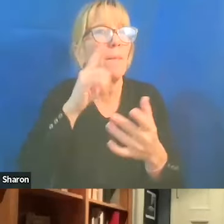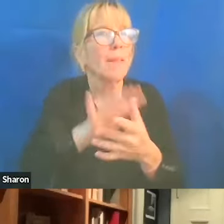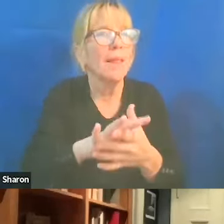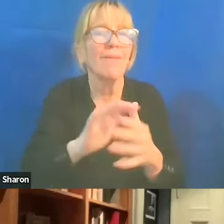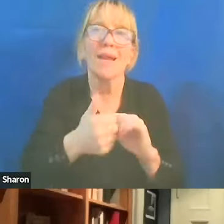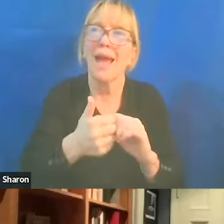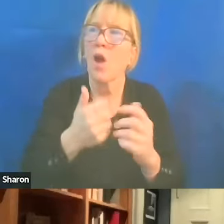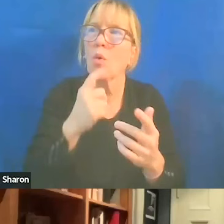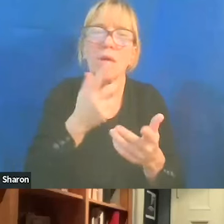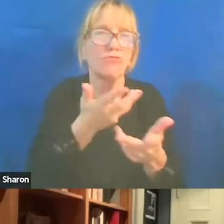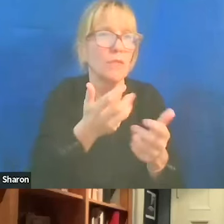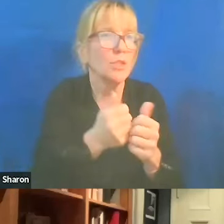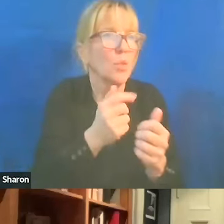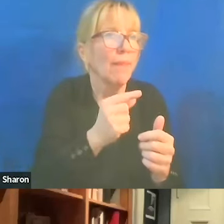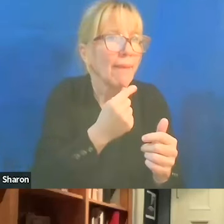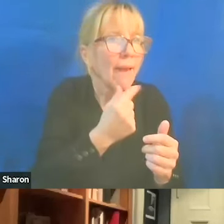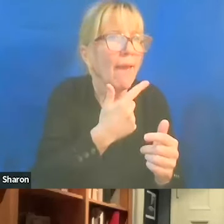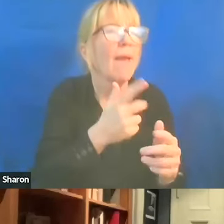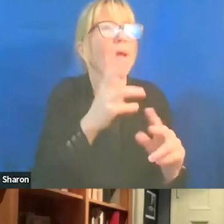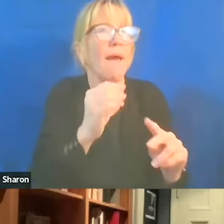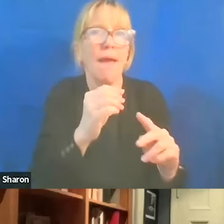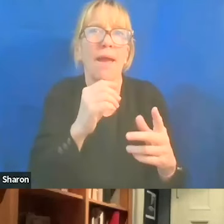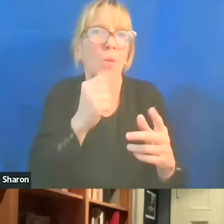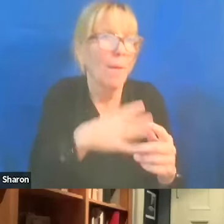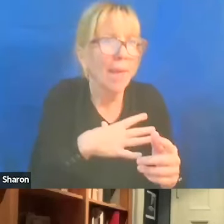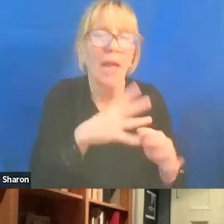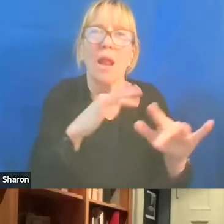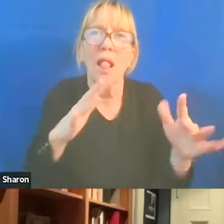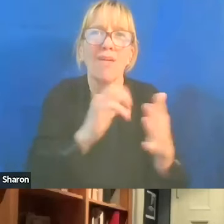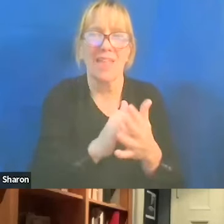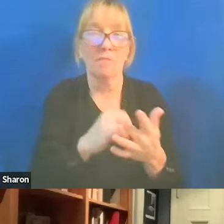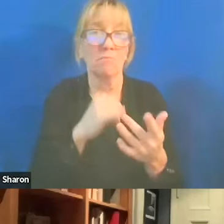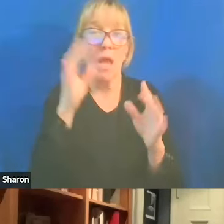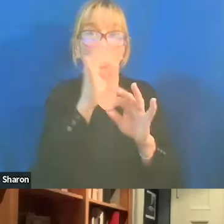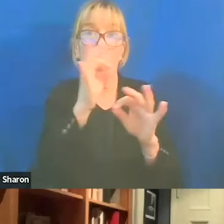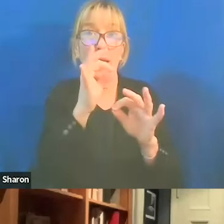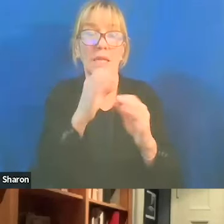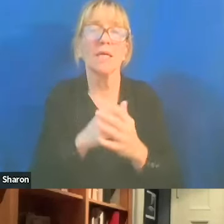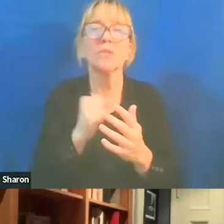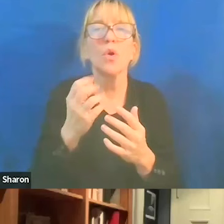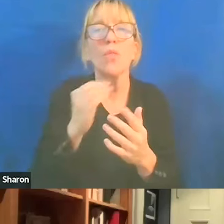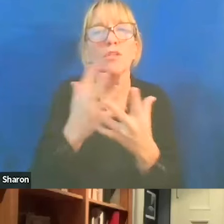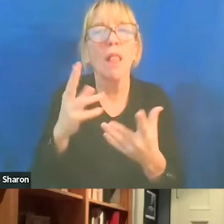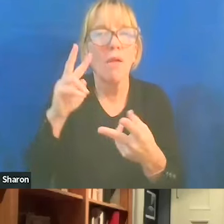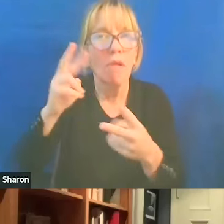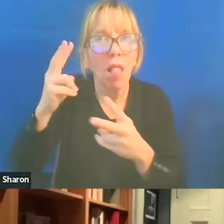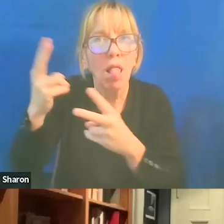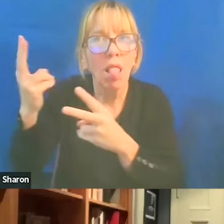And so, there's a lot of education there, but there is some, again, it's to me,